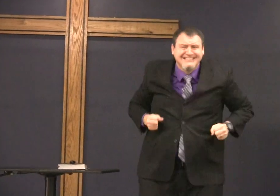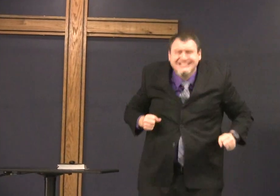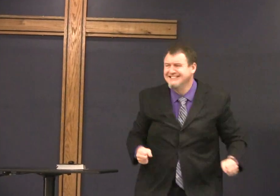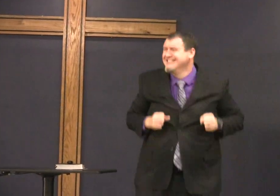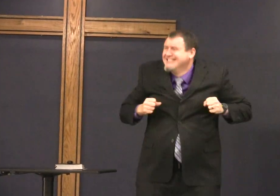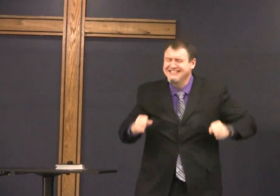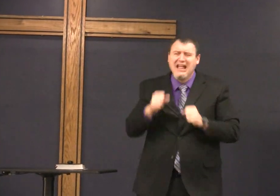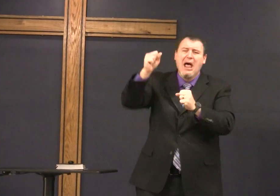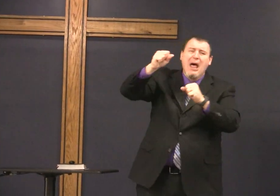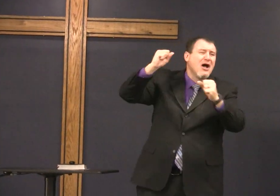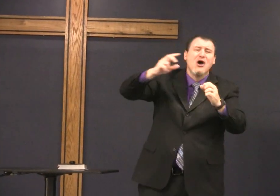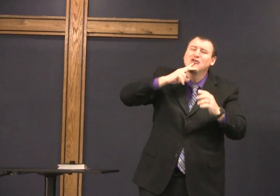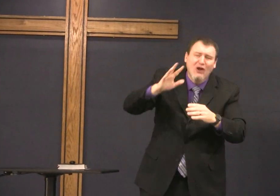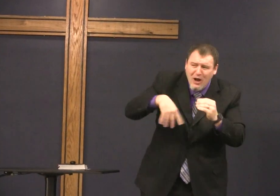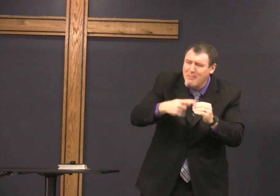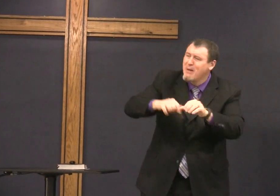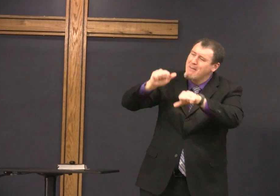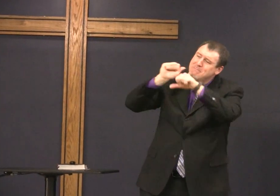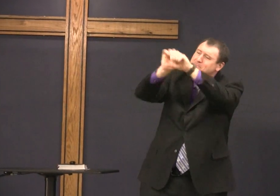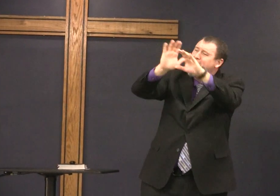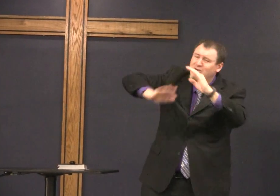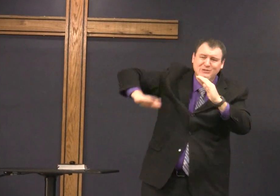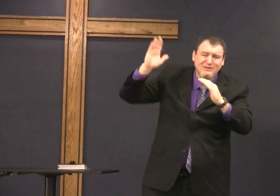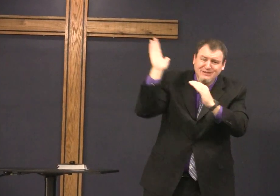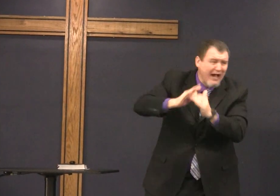every day he went to the temple and finally saw success and God